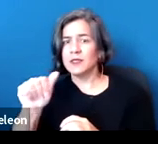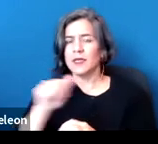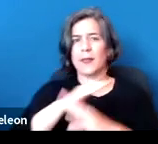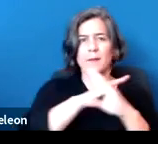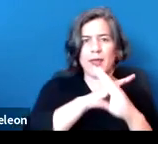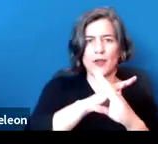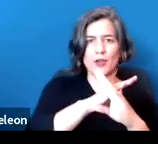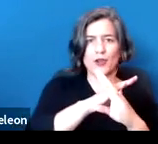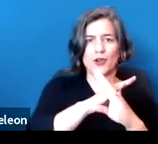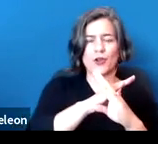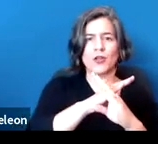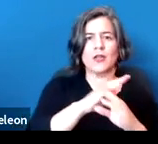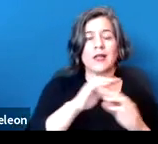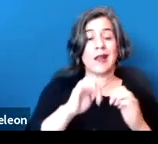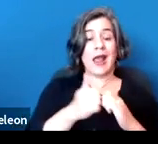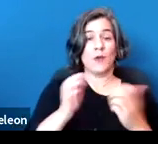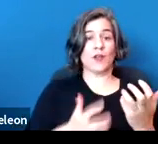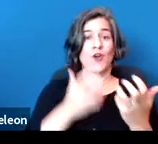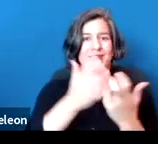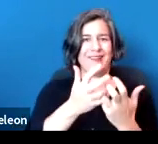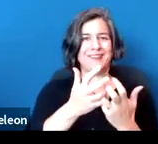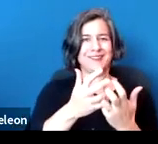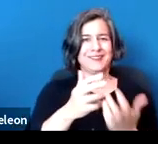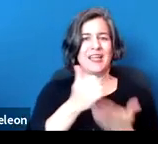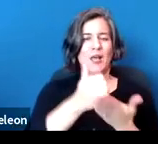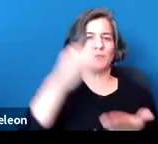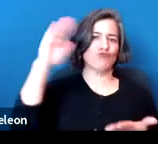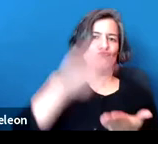and how the accommodation helps to alleviate that barrier.